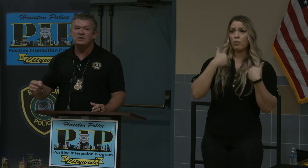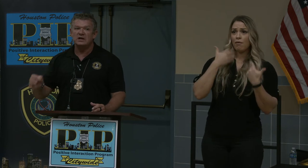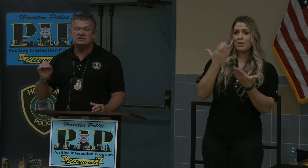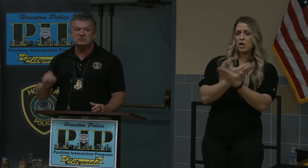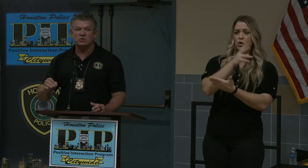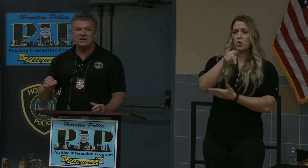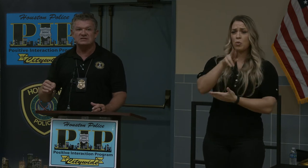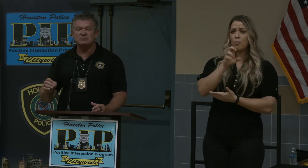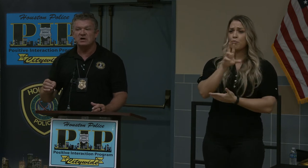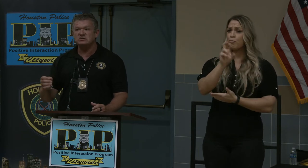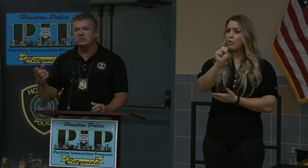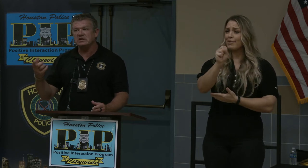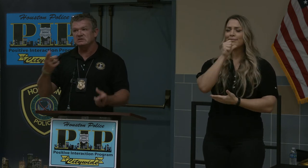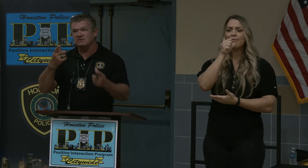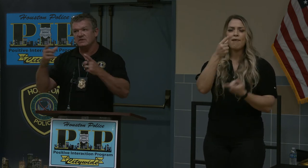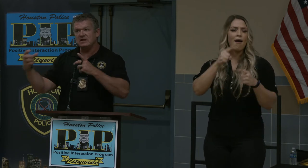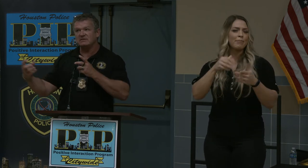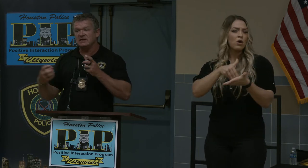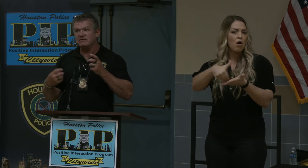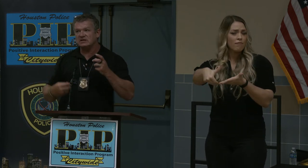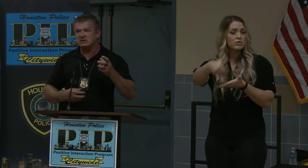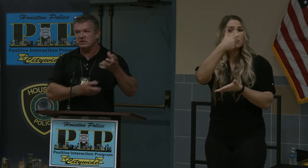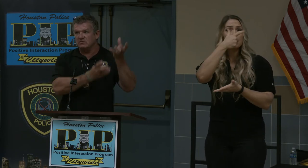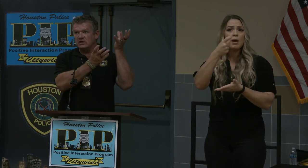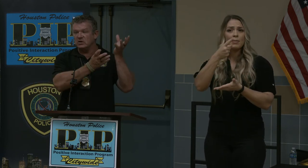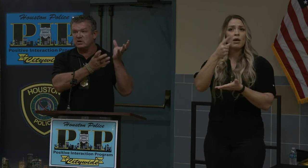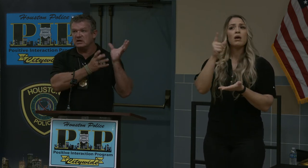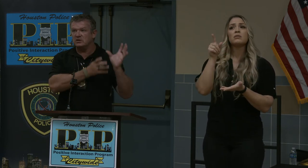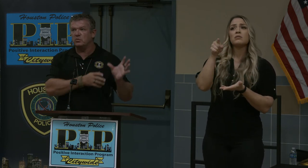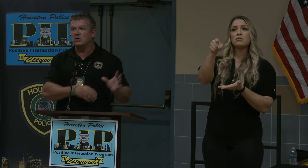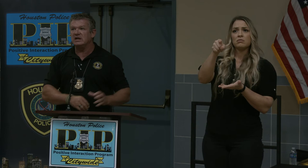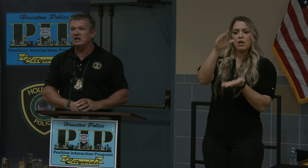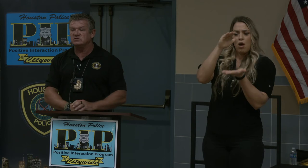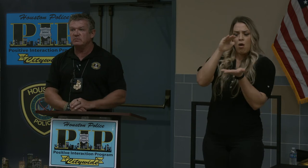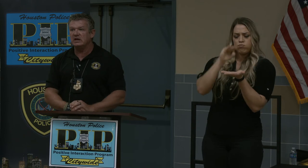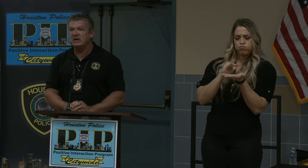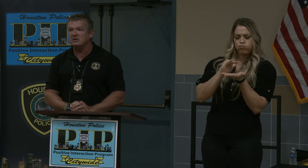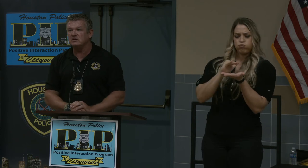not stollen as much because they've actually been relocated and more in the engine now.